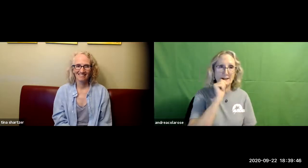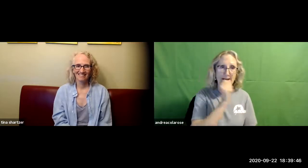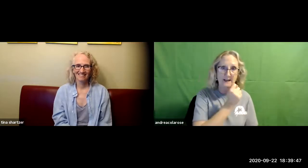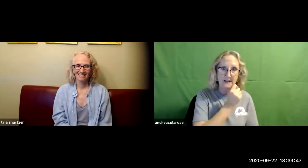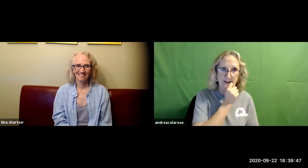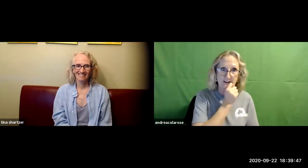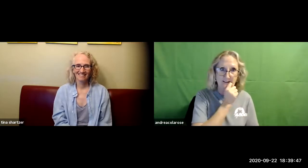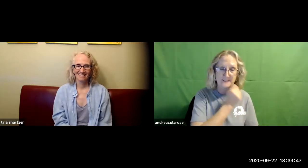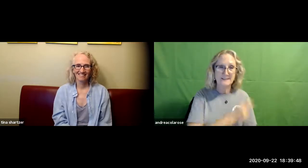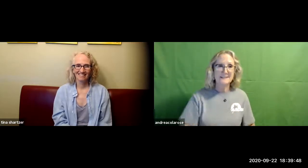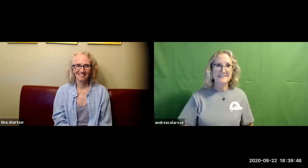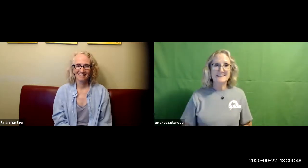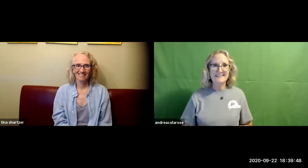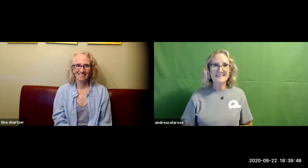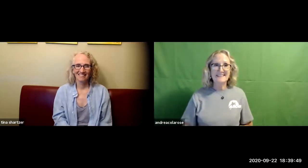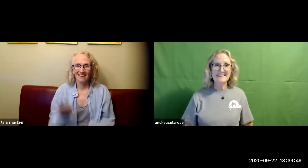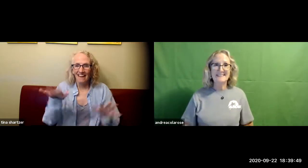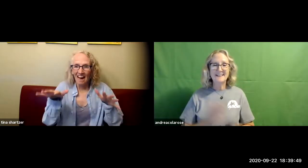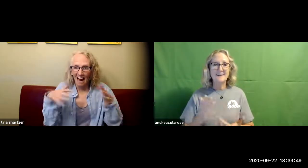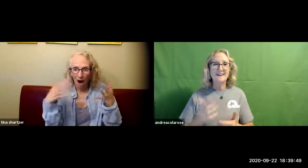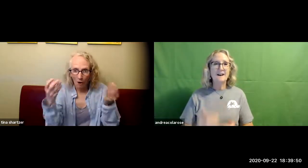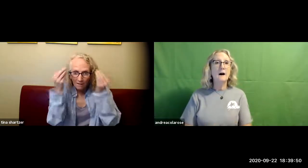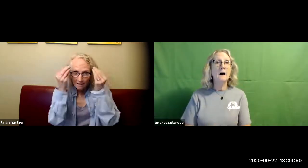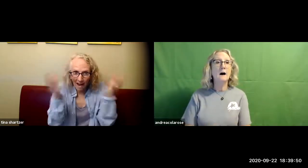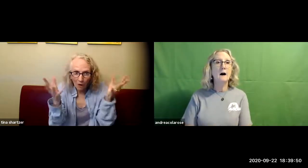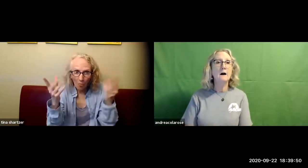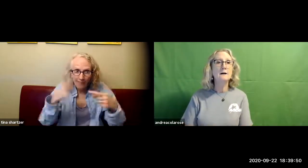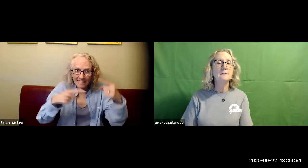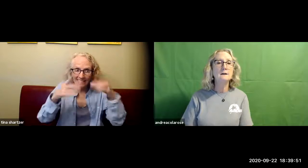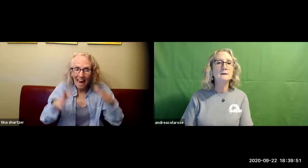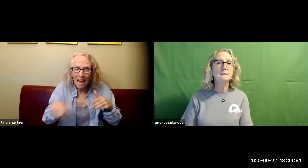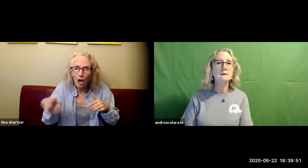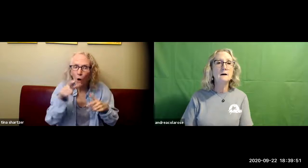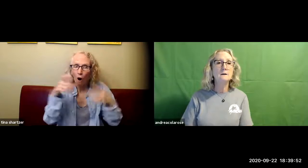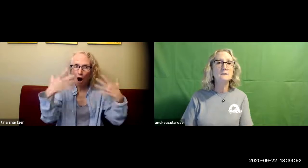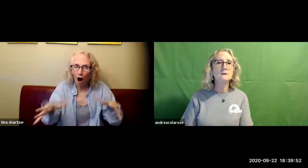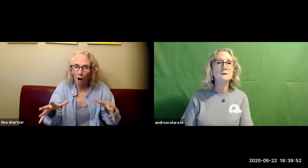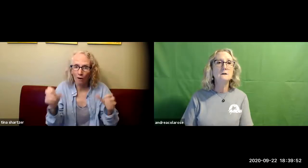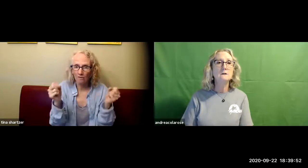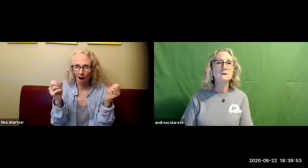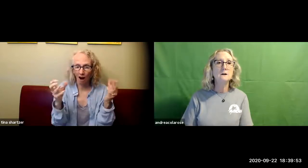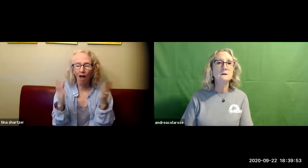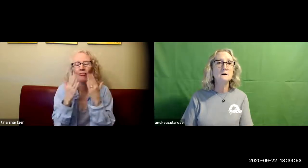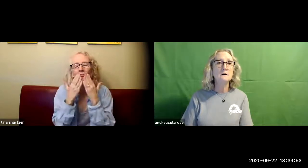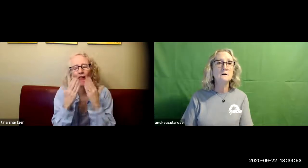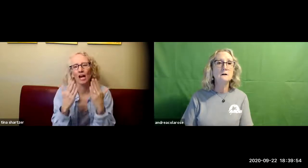through email either myself or tina